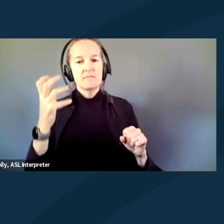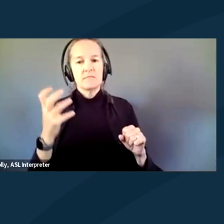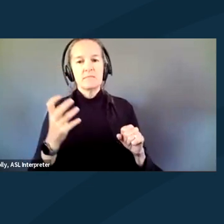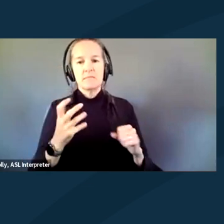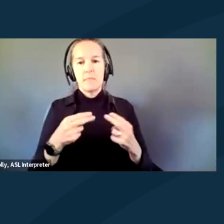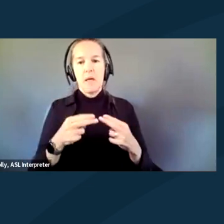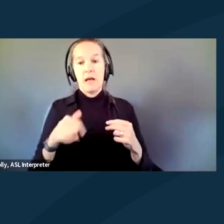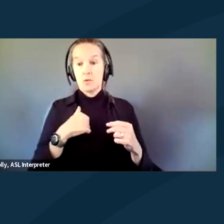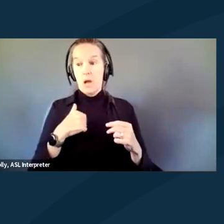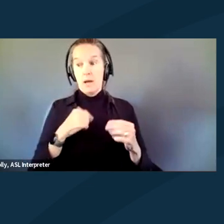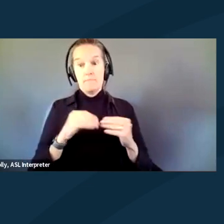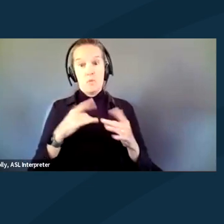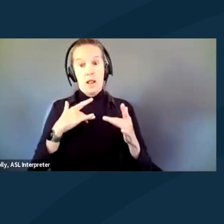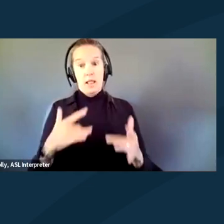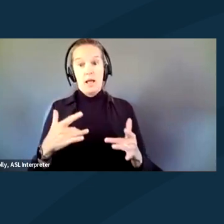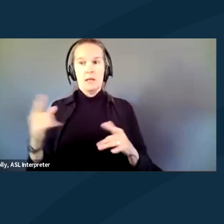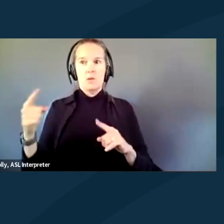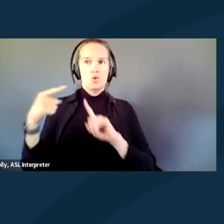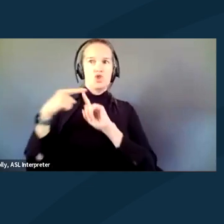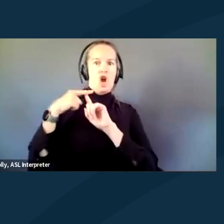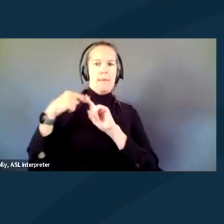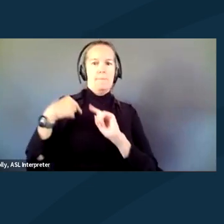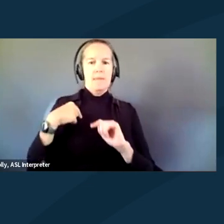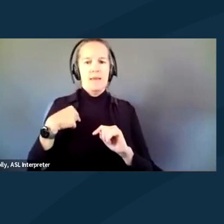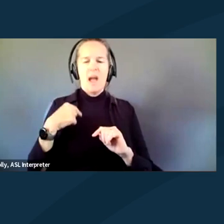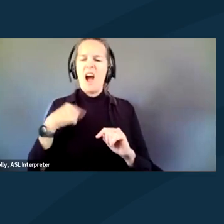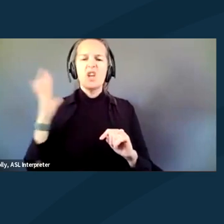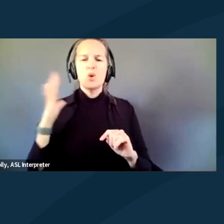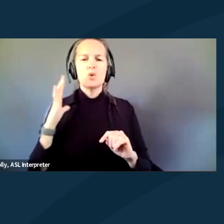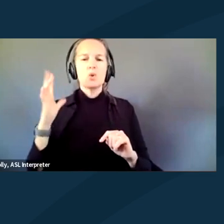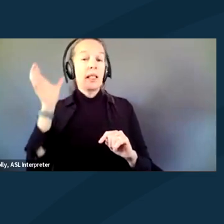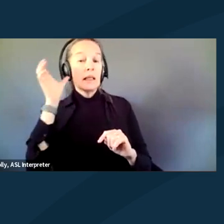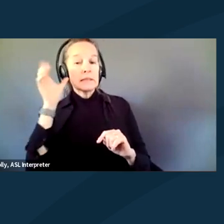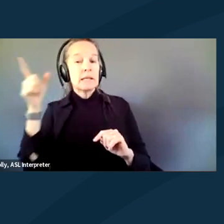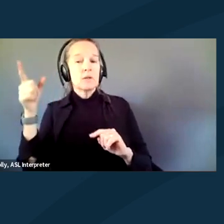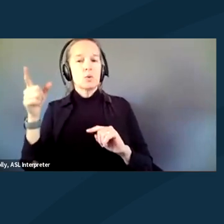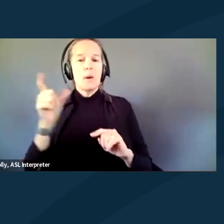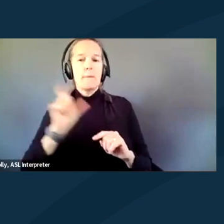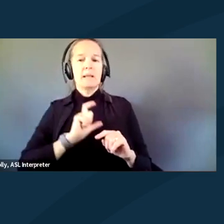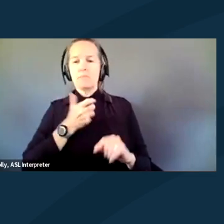I'm more likely to be targeted. I used to listen to the police target me on their walkie talkies,